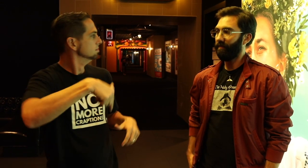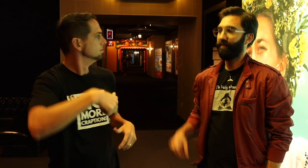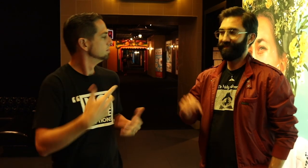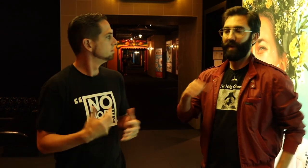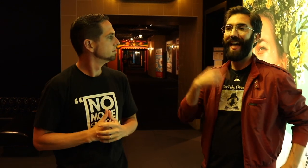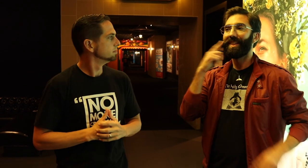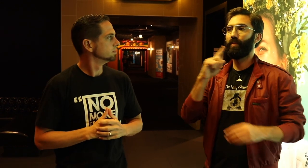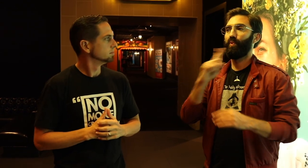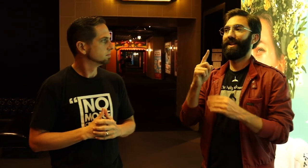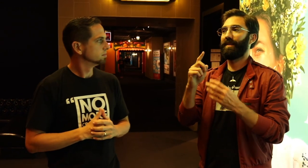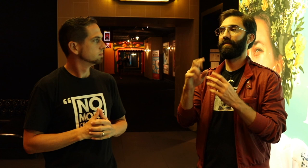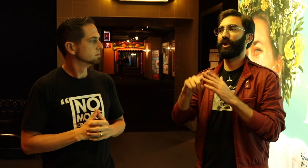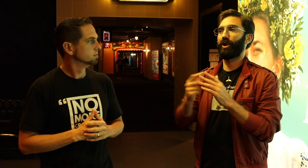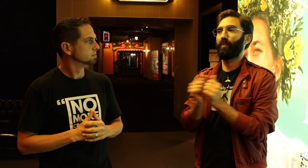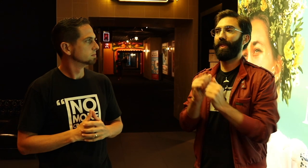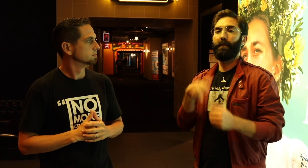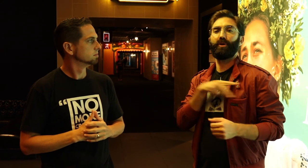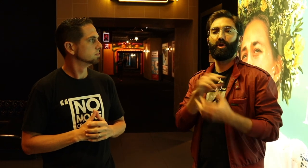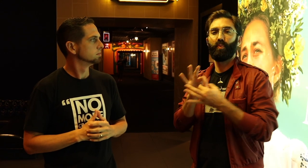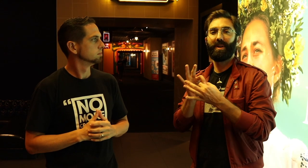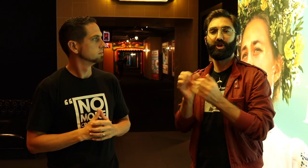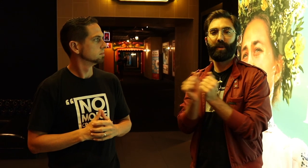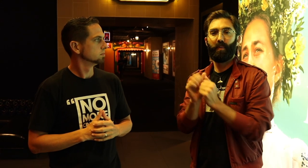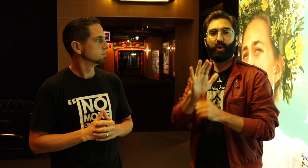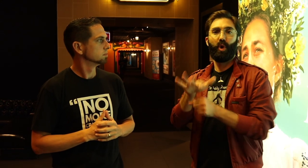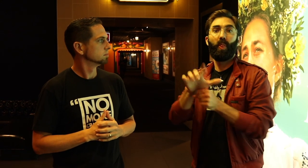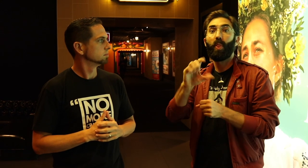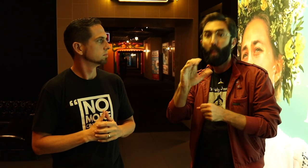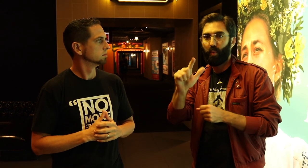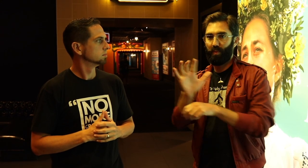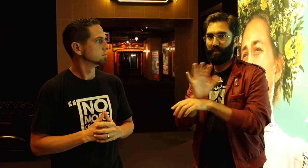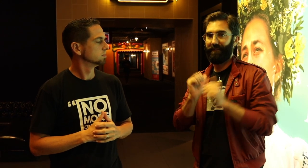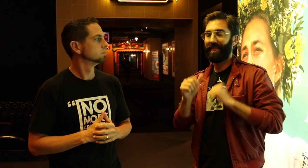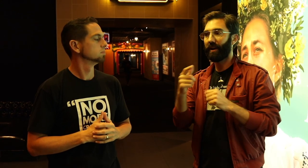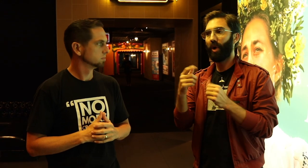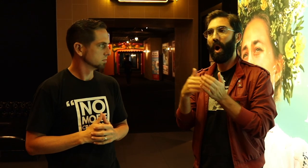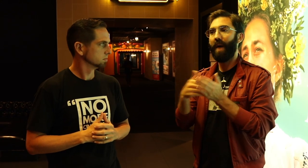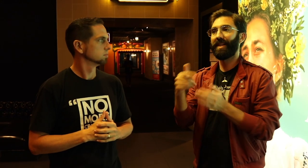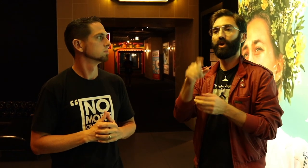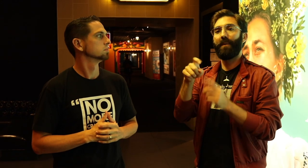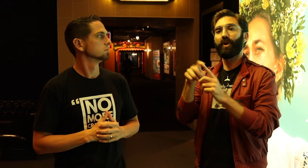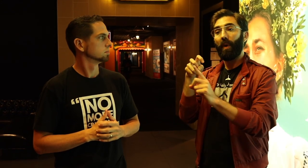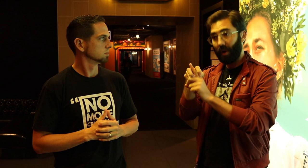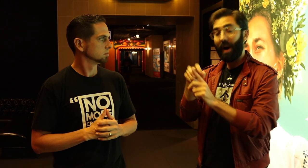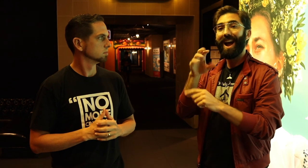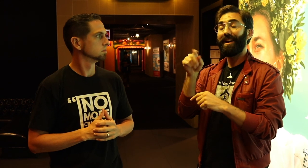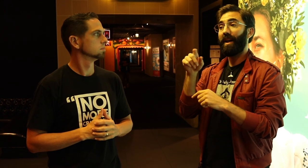I think it really starts with personal relationships with your local movie theatres. Often you have to find the right person and there's one thing